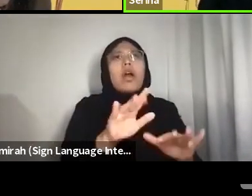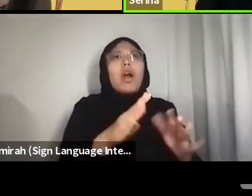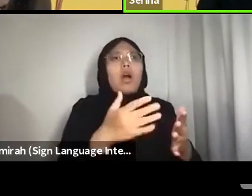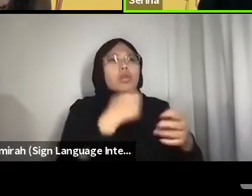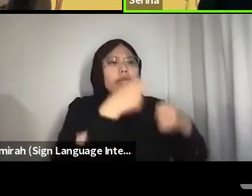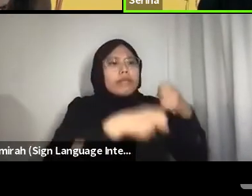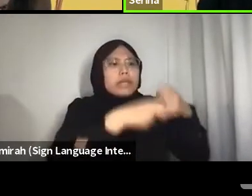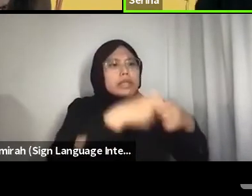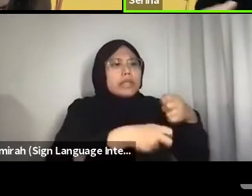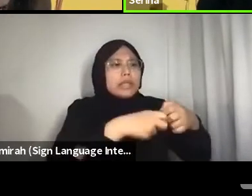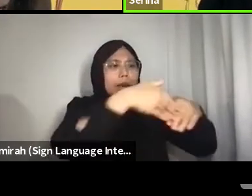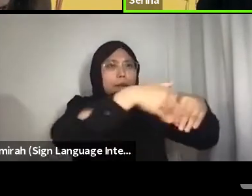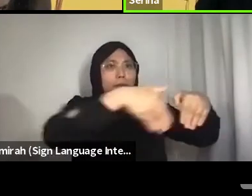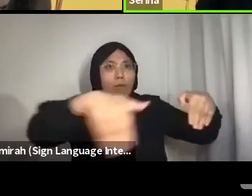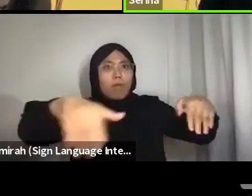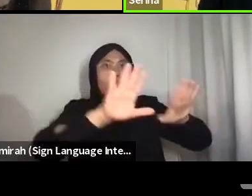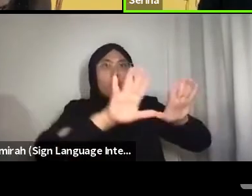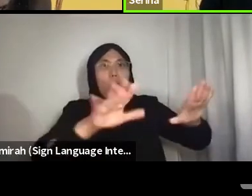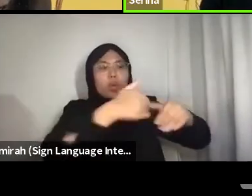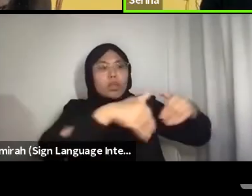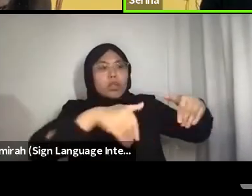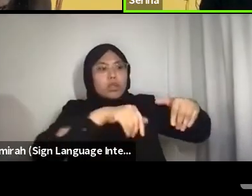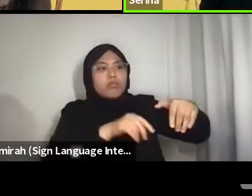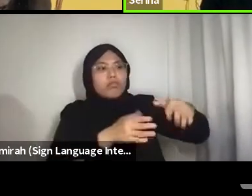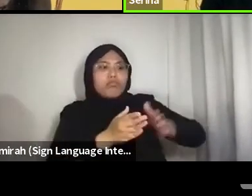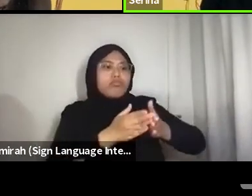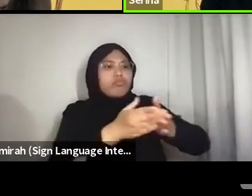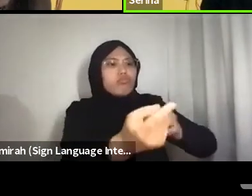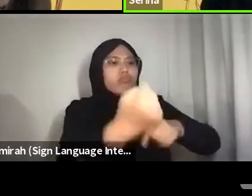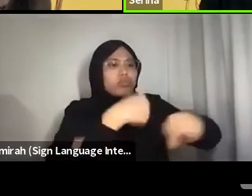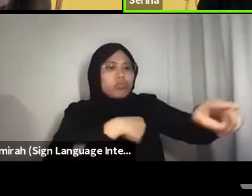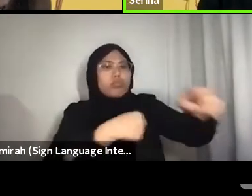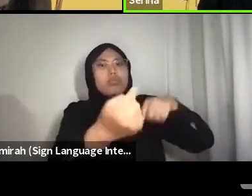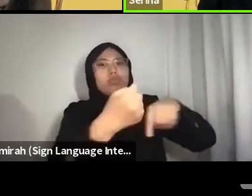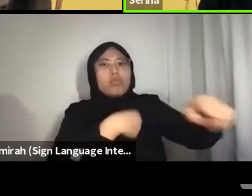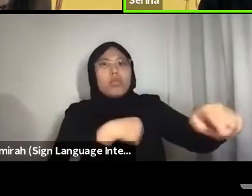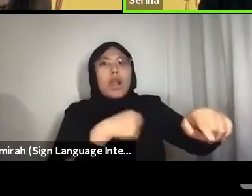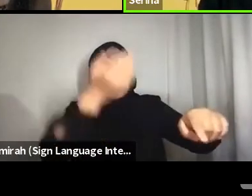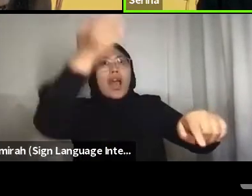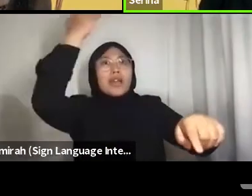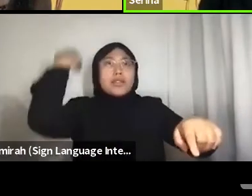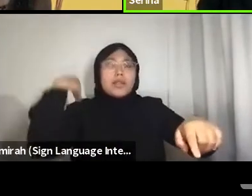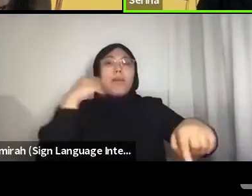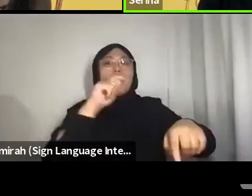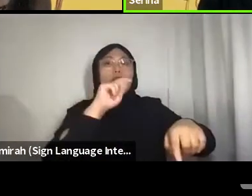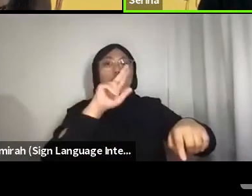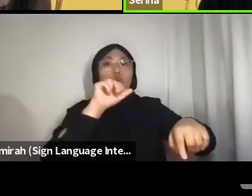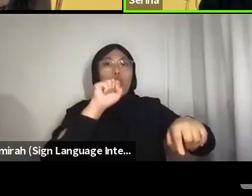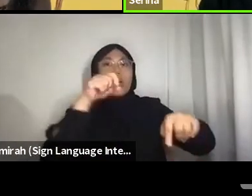The fisherman I live with, they also used to cross freely between here and Tuas, and of course it came to an end.